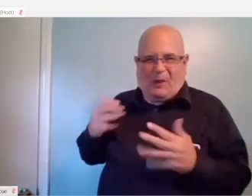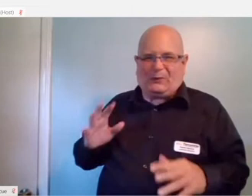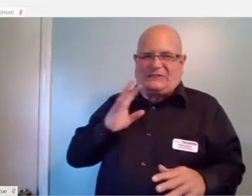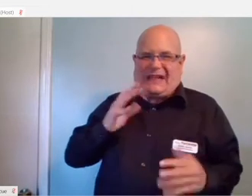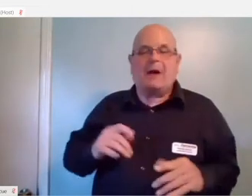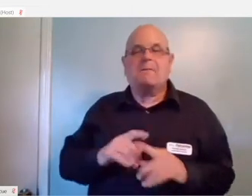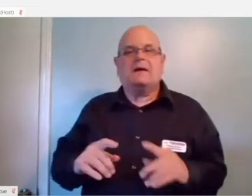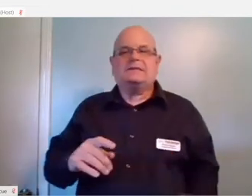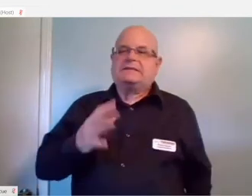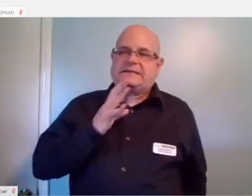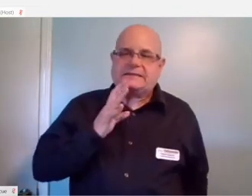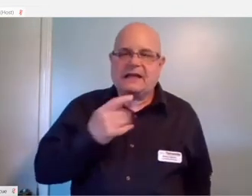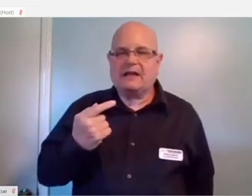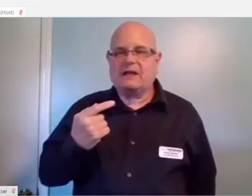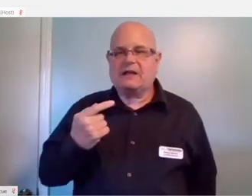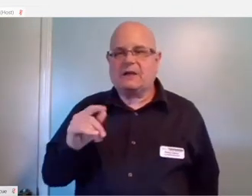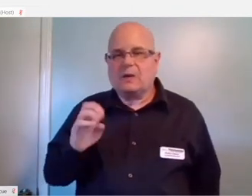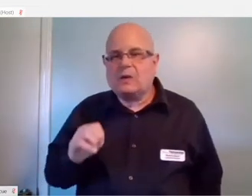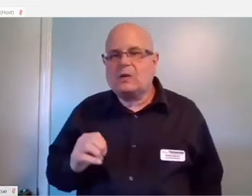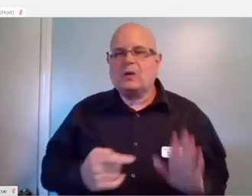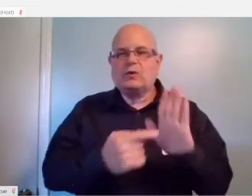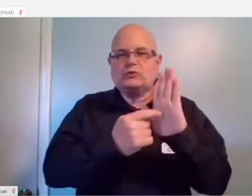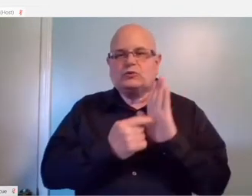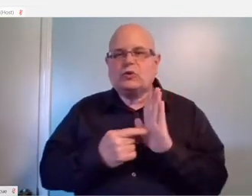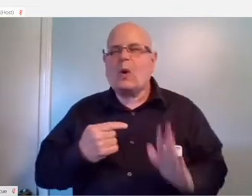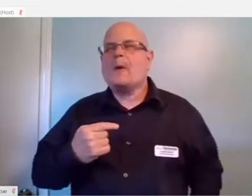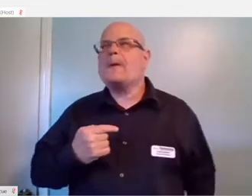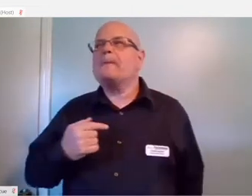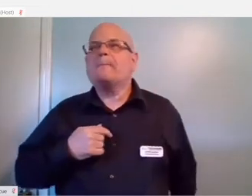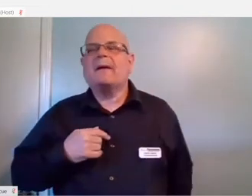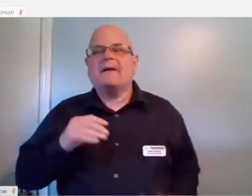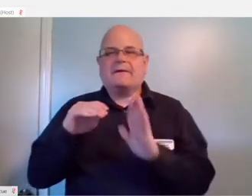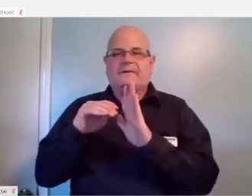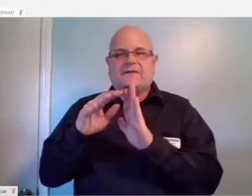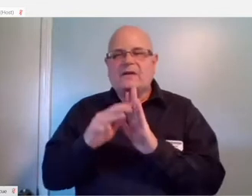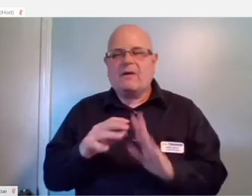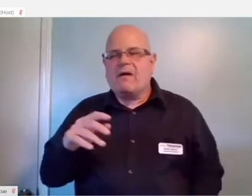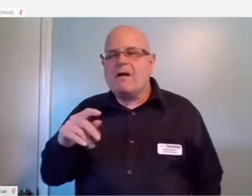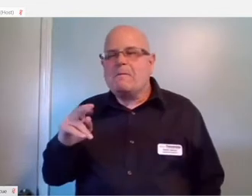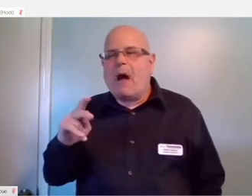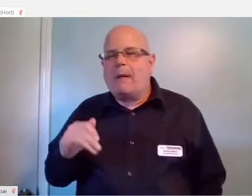You'd be able to say Google, show me videos of puppies playing in the rain.